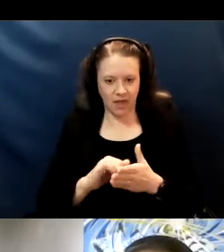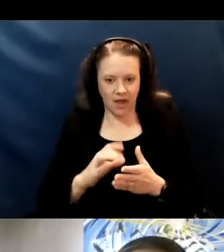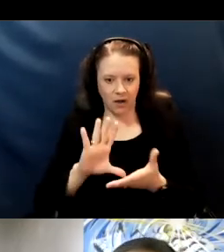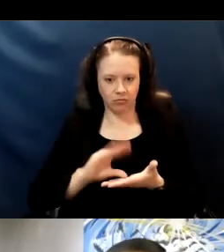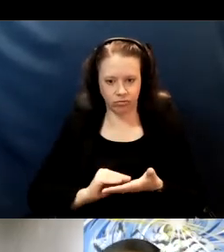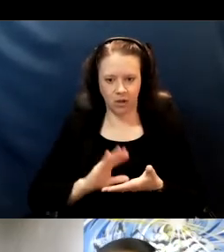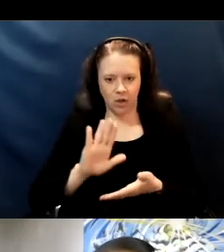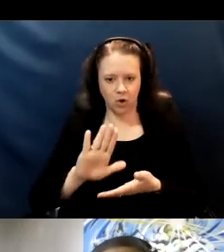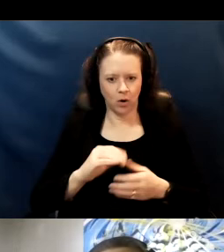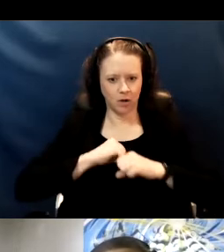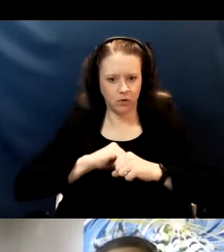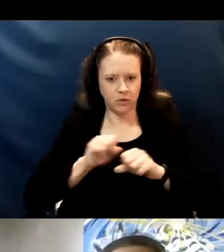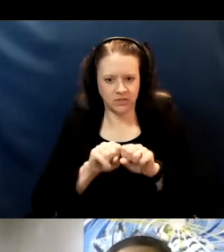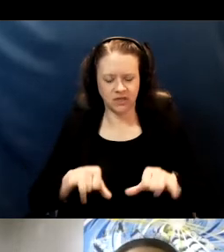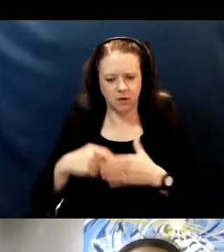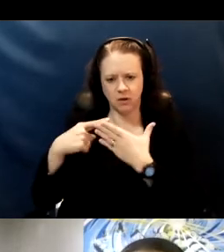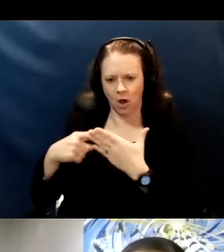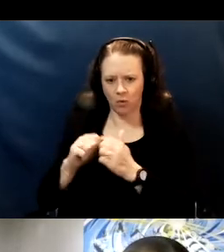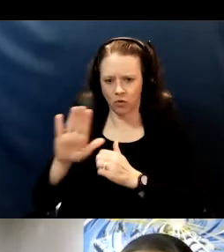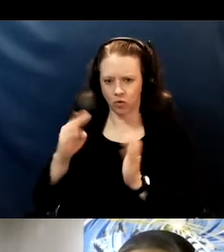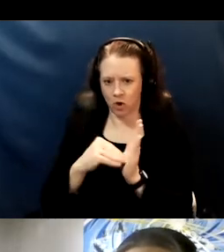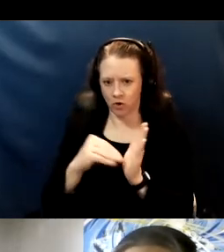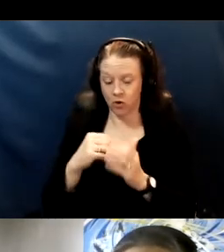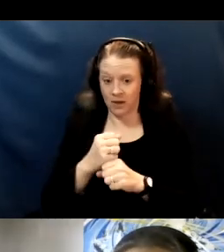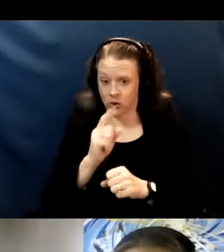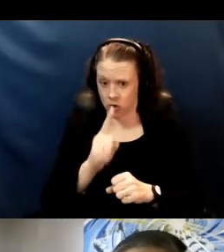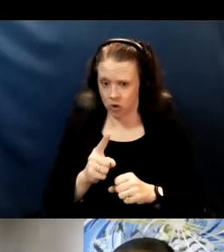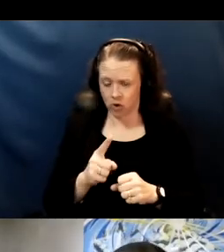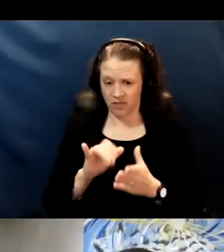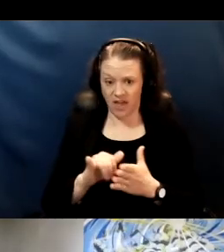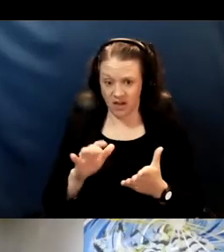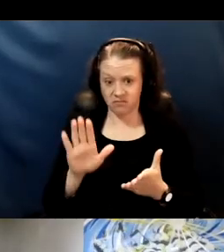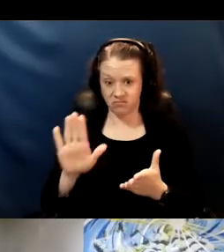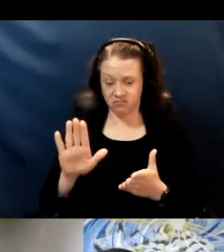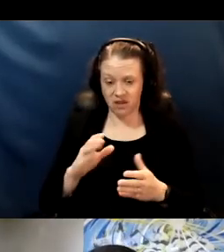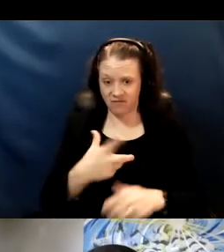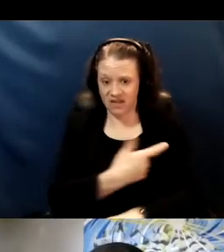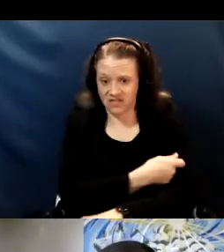just to discuss how well the vaccine might work for you. If our immune system is not so strong